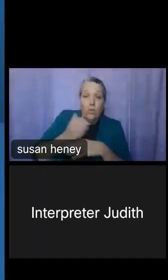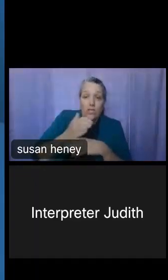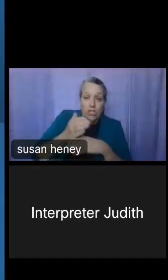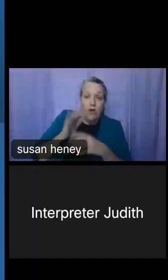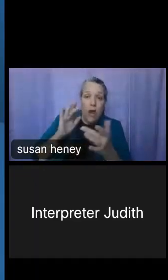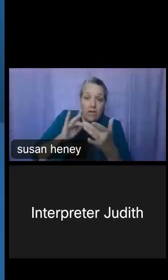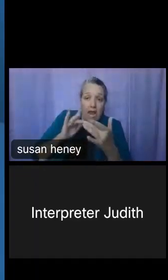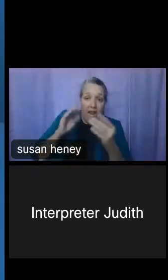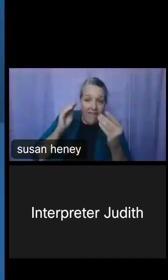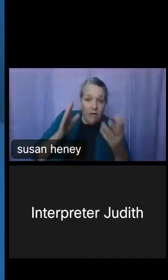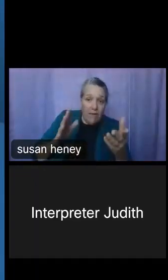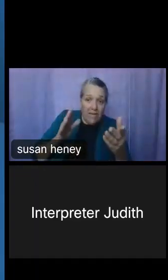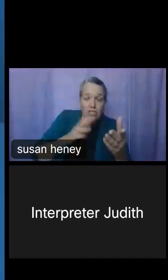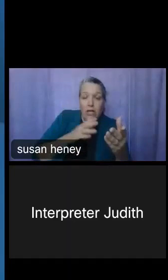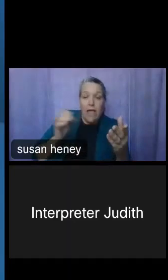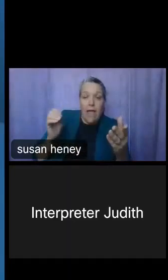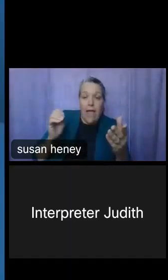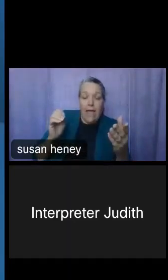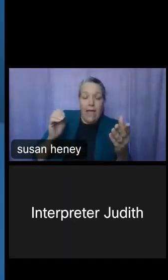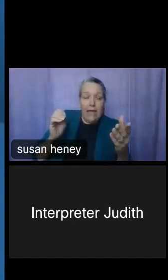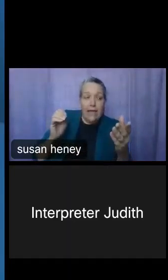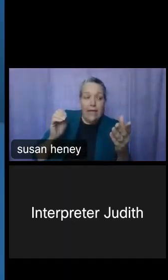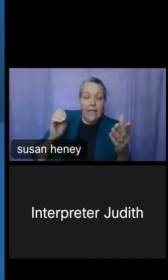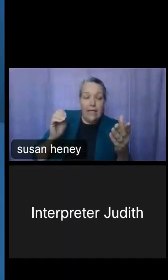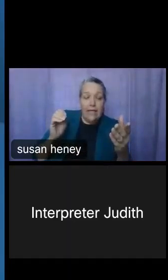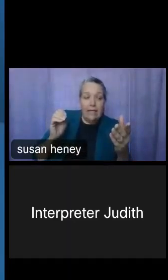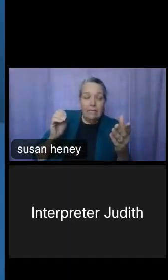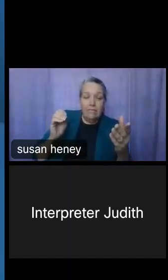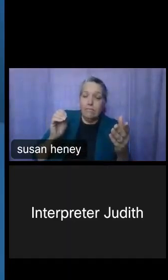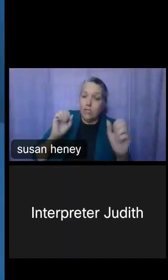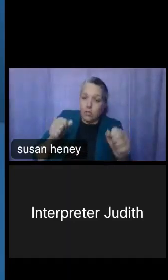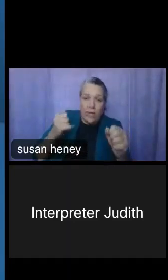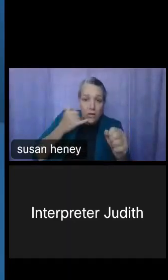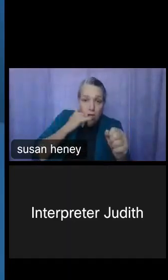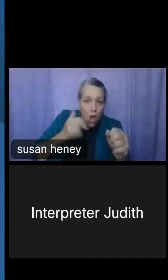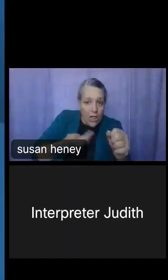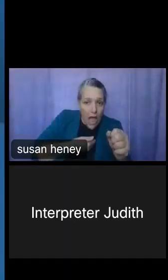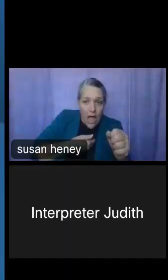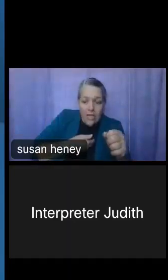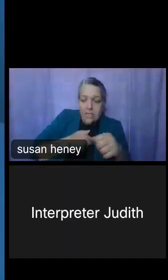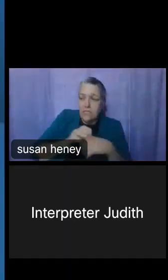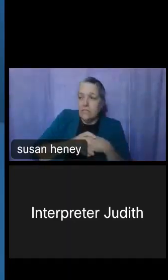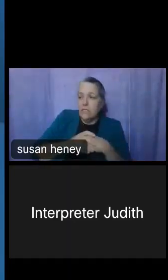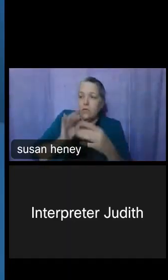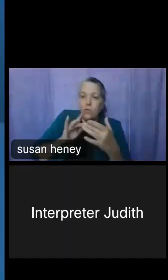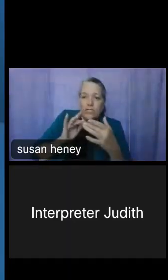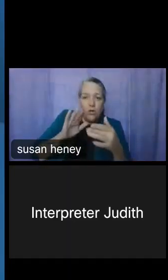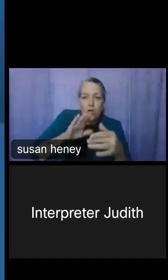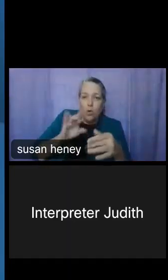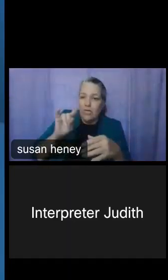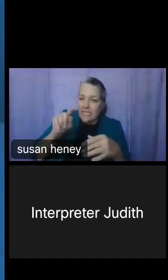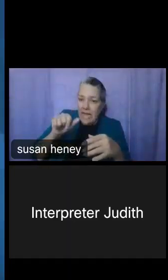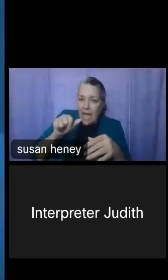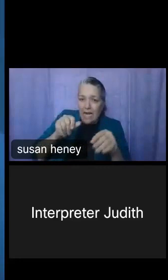you, as well as you're welcome to call us, reach out to your own Data Dissemination Specialist,